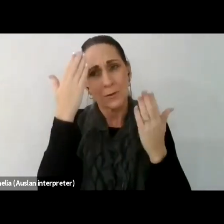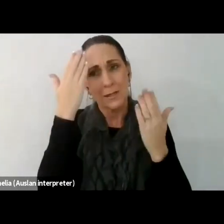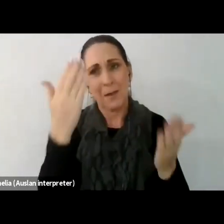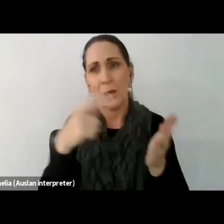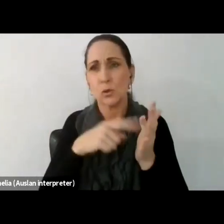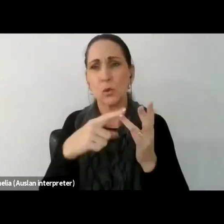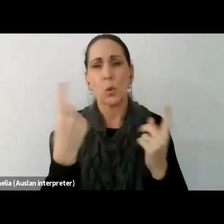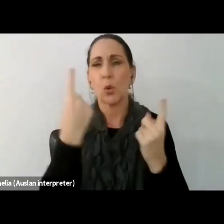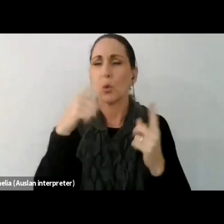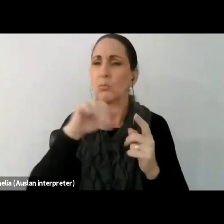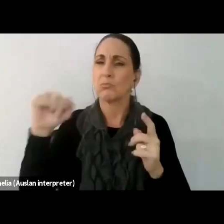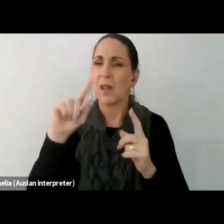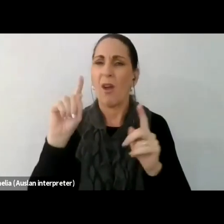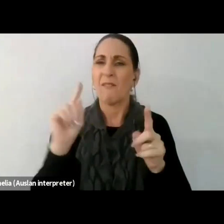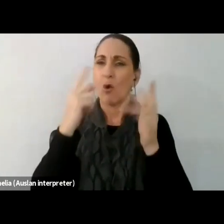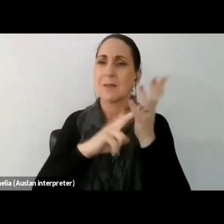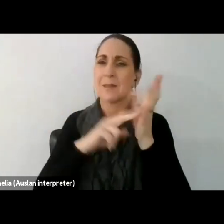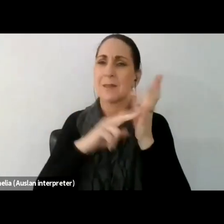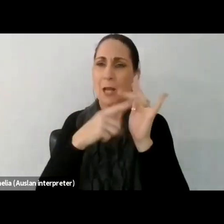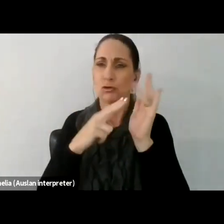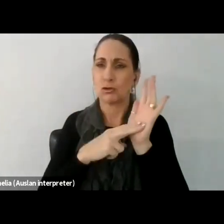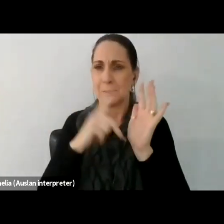Nations people who are joining us this Morning.